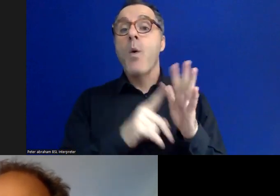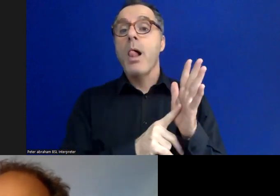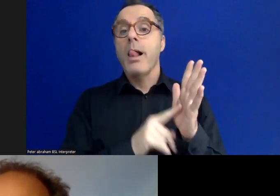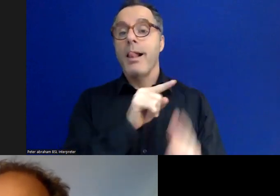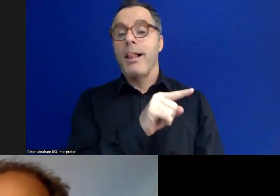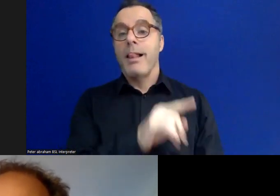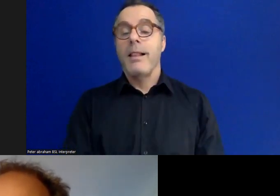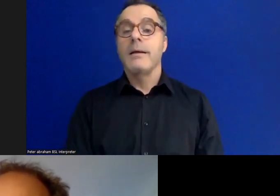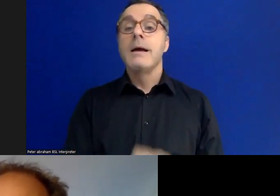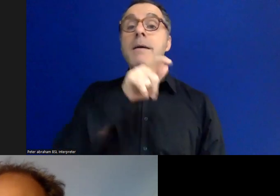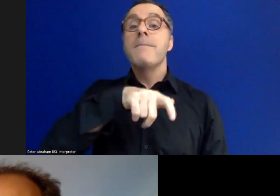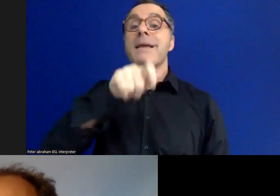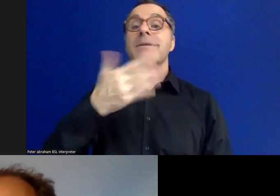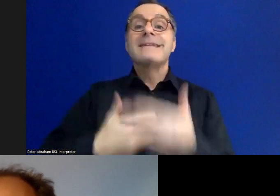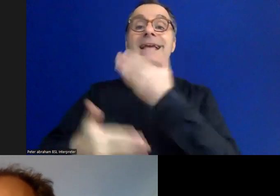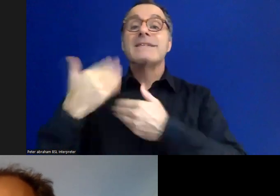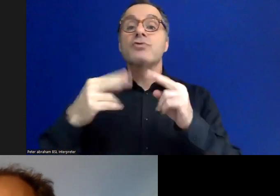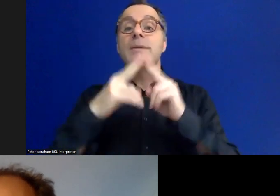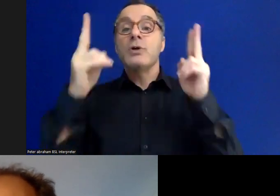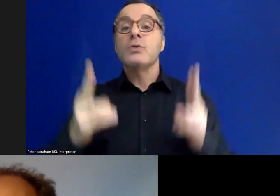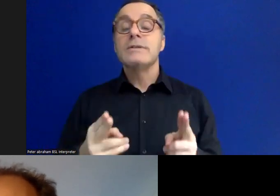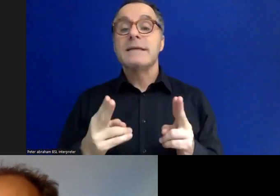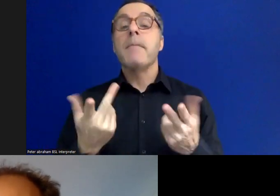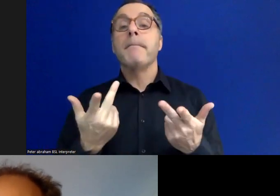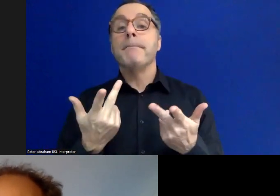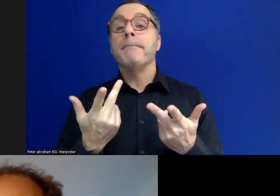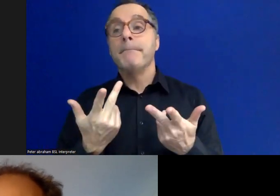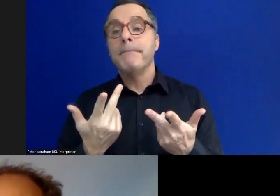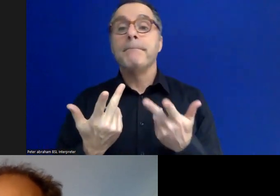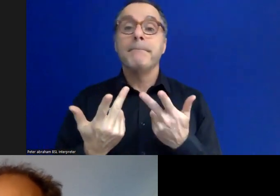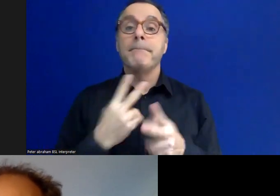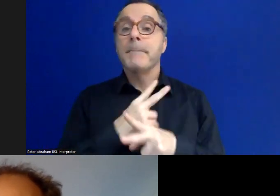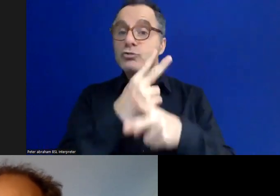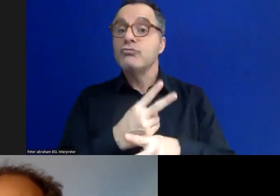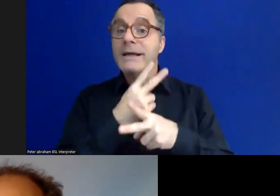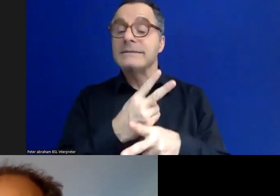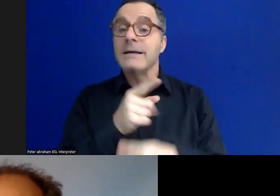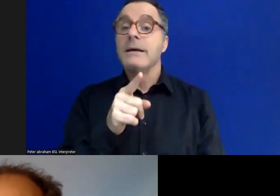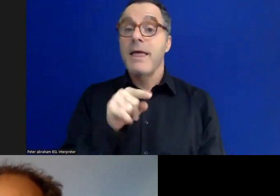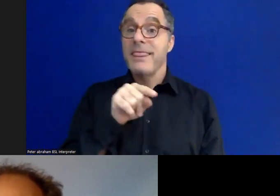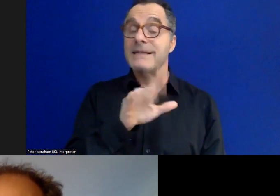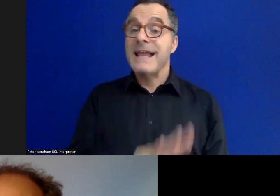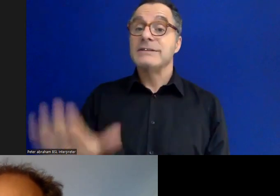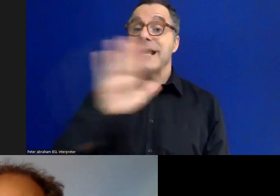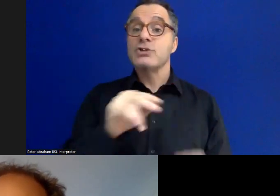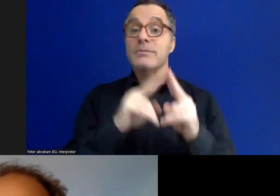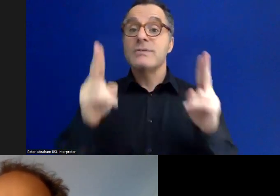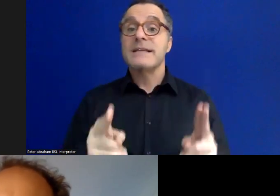People's History Museum. The People's History Museum is the national museum of democracy,